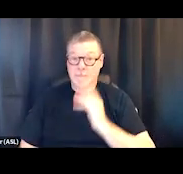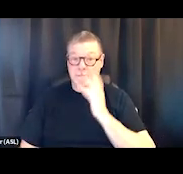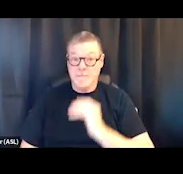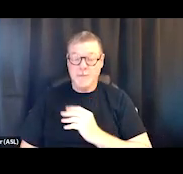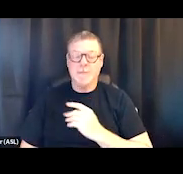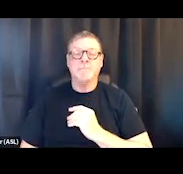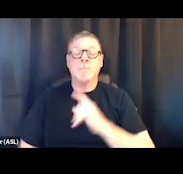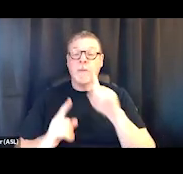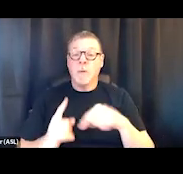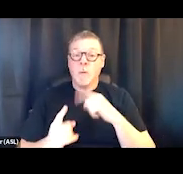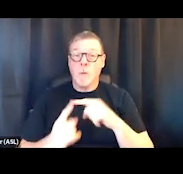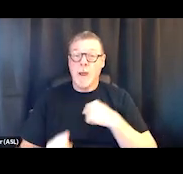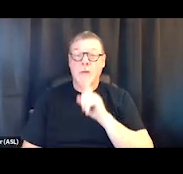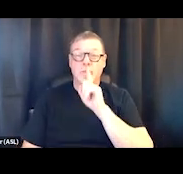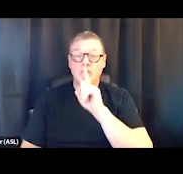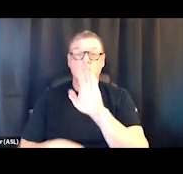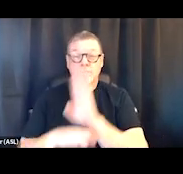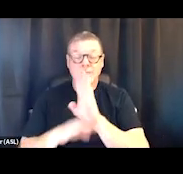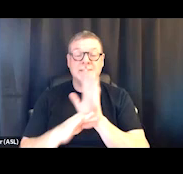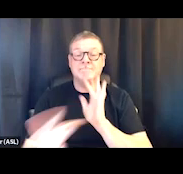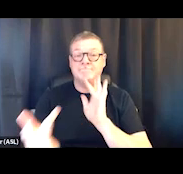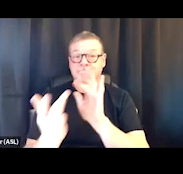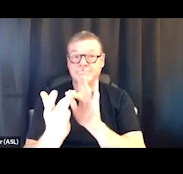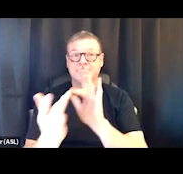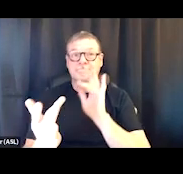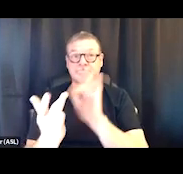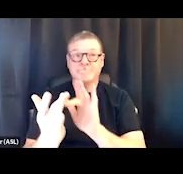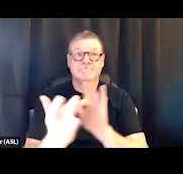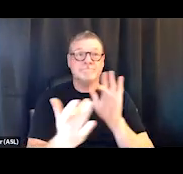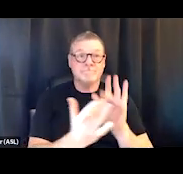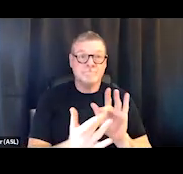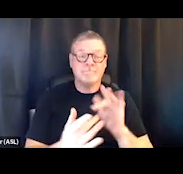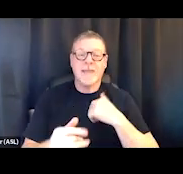when I really reach out, and usually I try to find connectors.